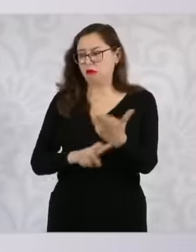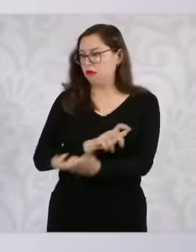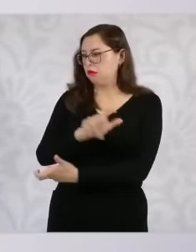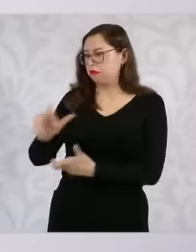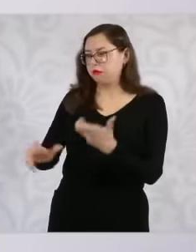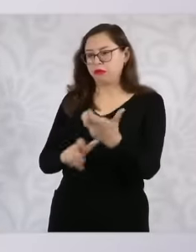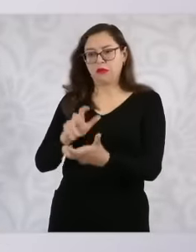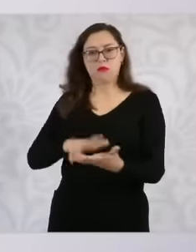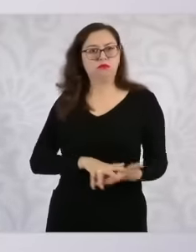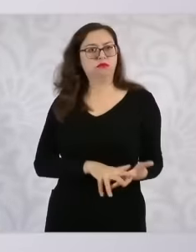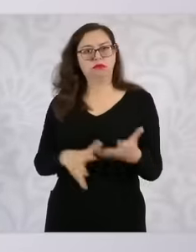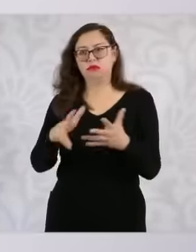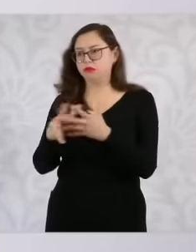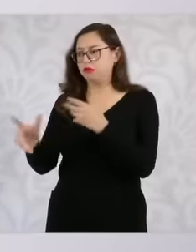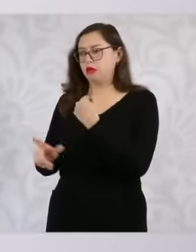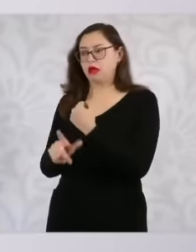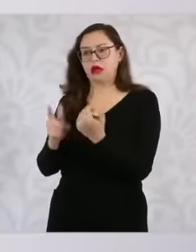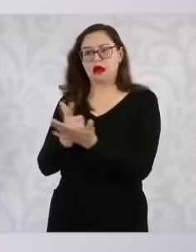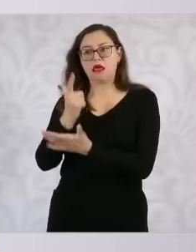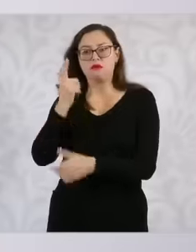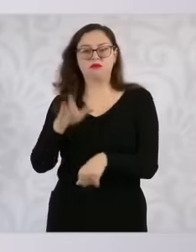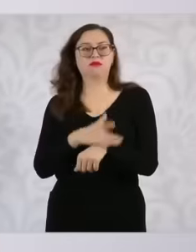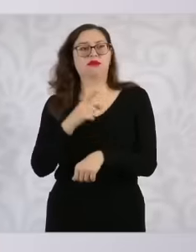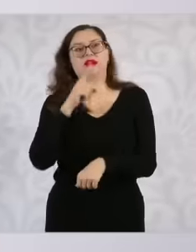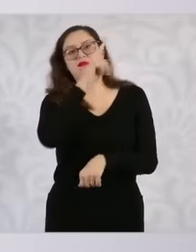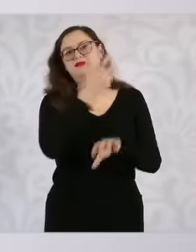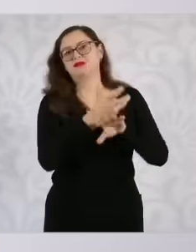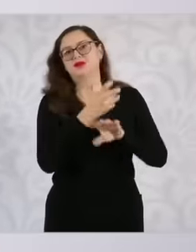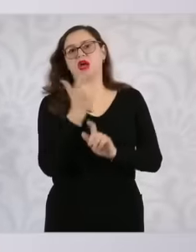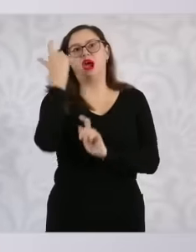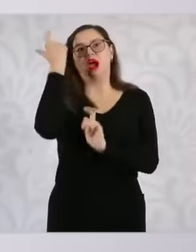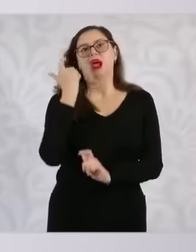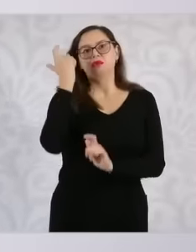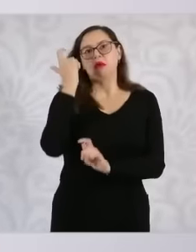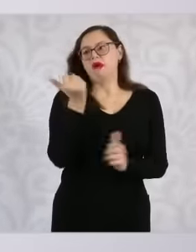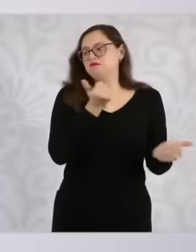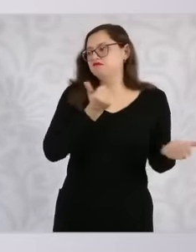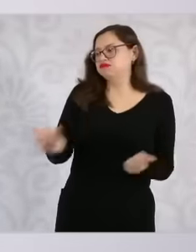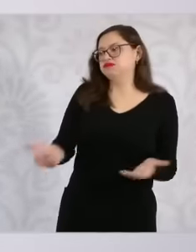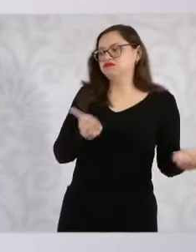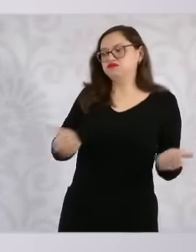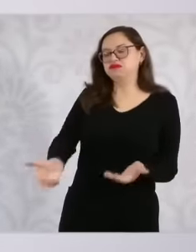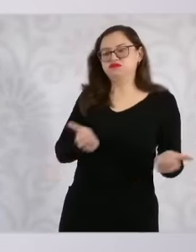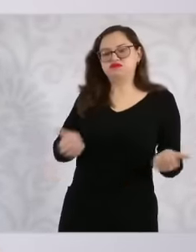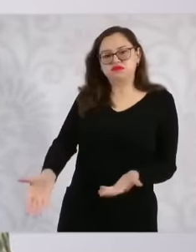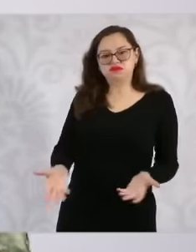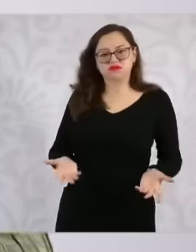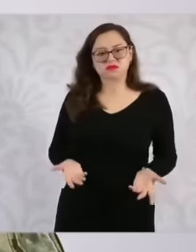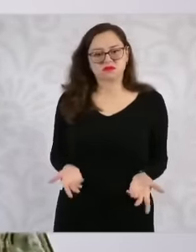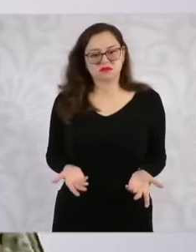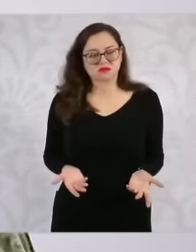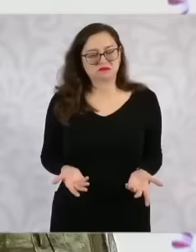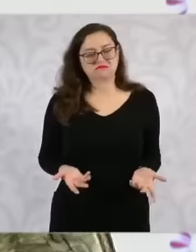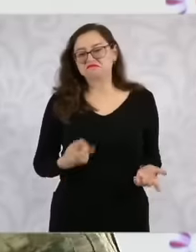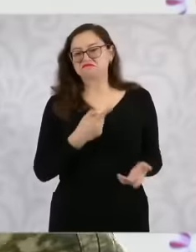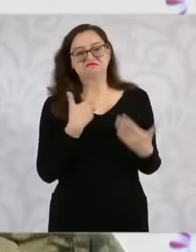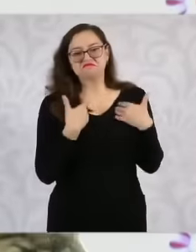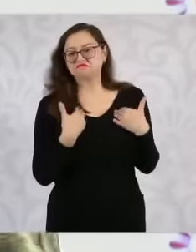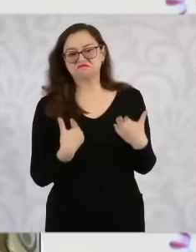violence is a product of the weapons that come from the United States. In that sense, it was included in